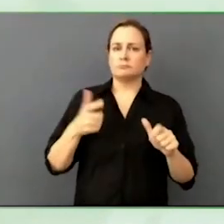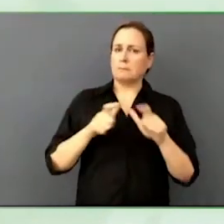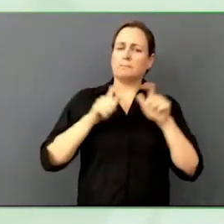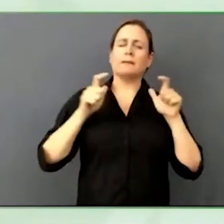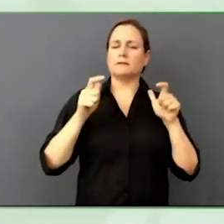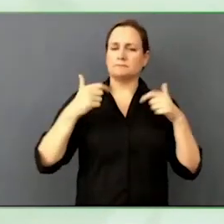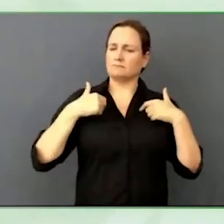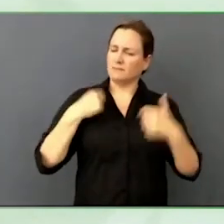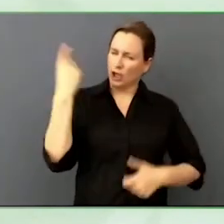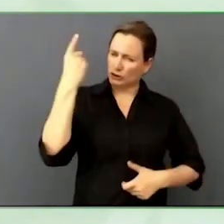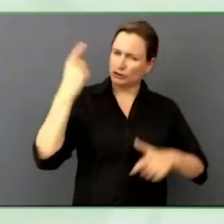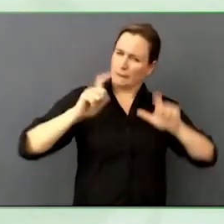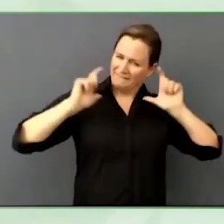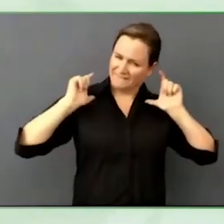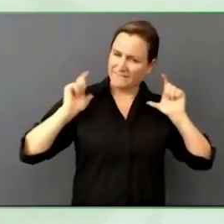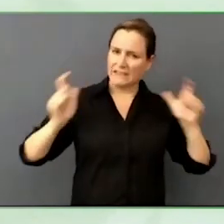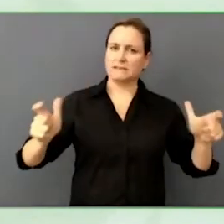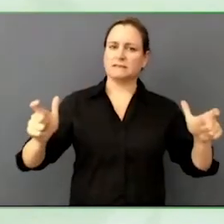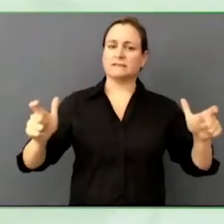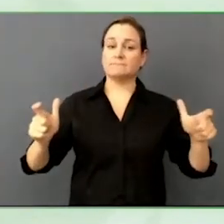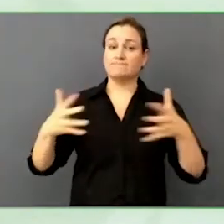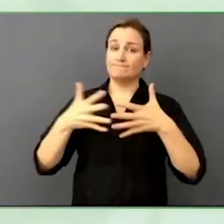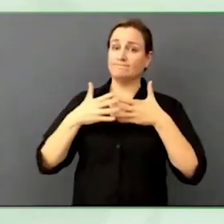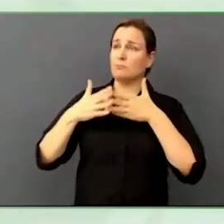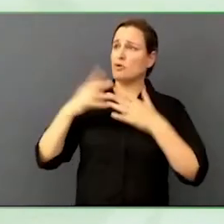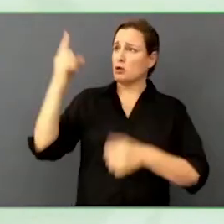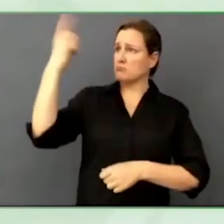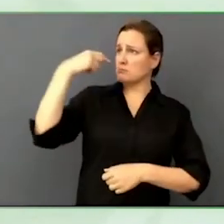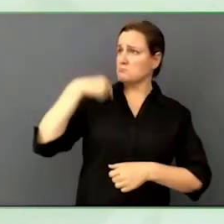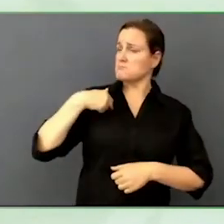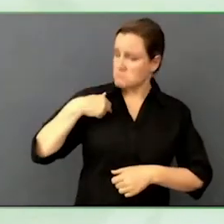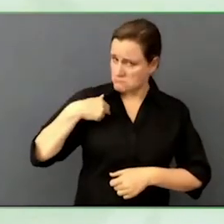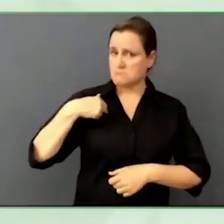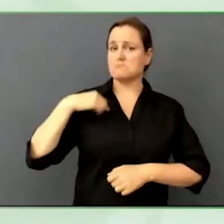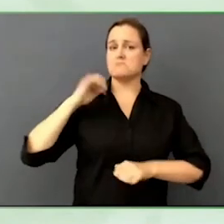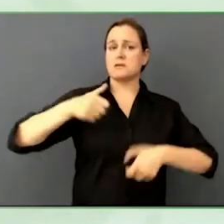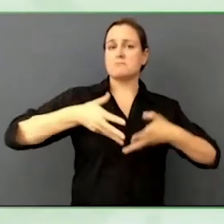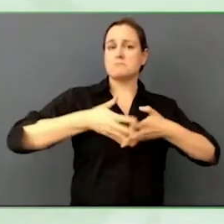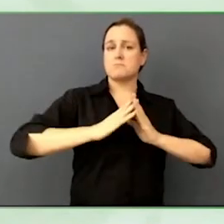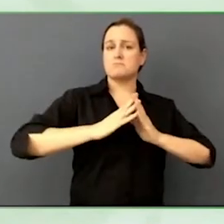training and apprenticeship programs throughout the US and we are focusing on the disability population.